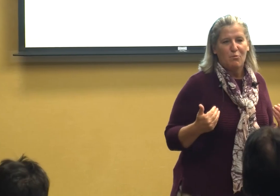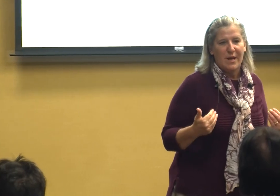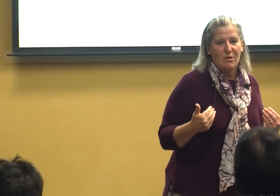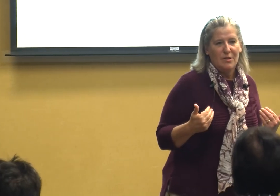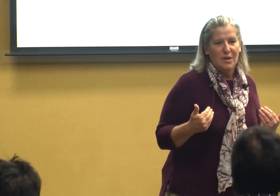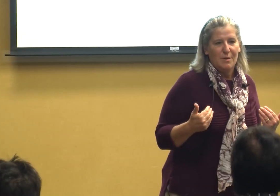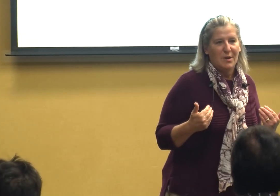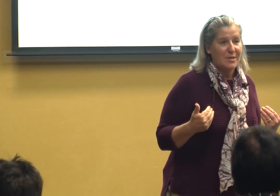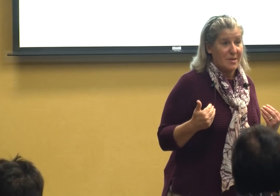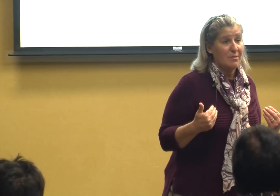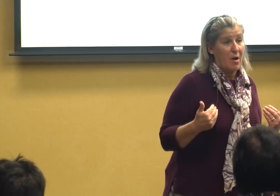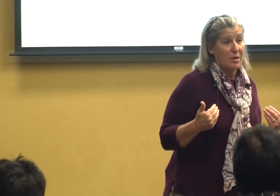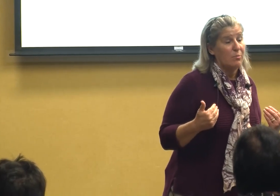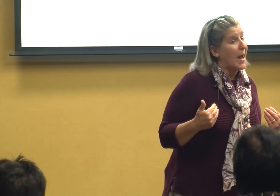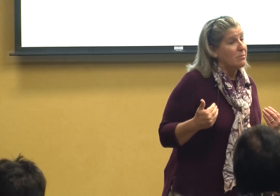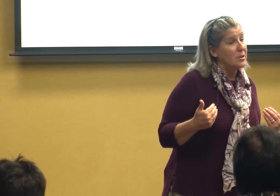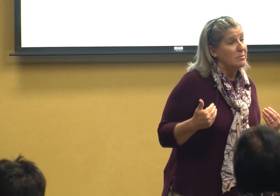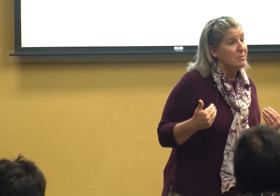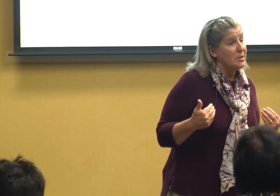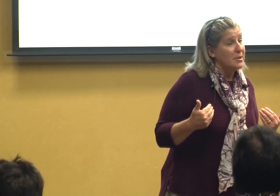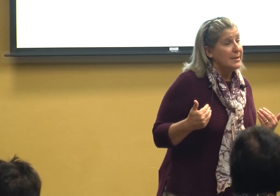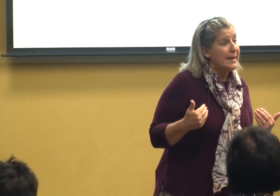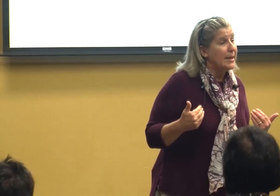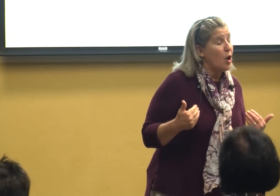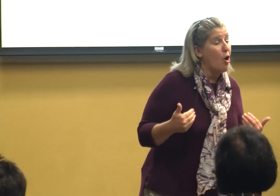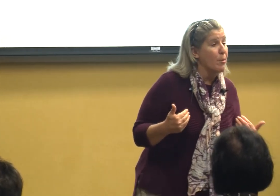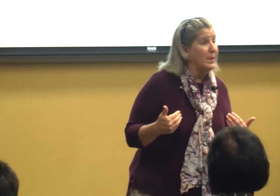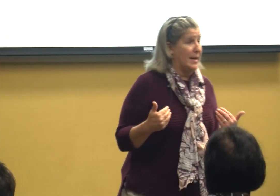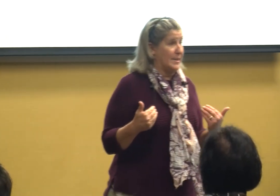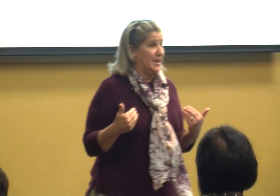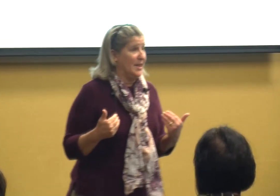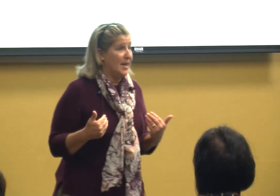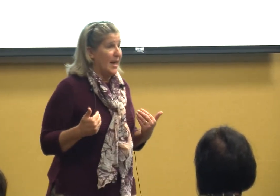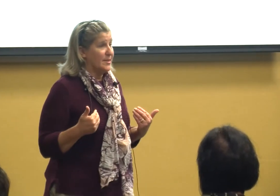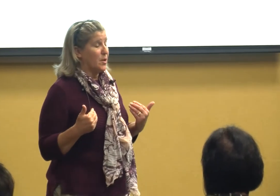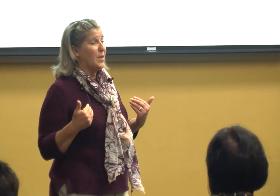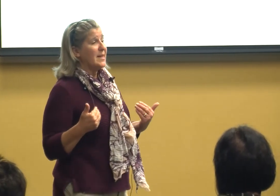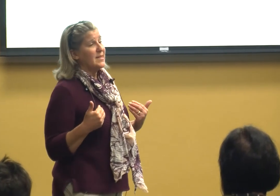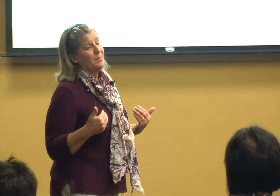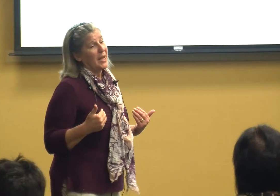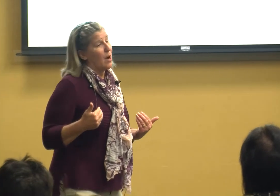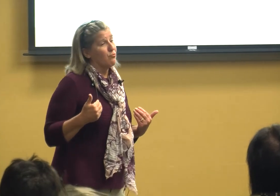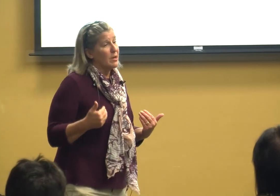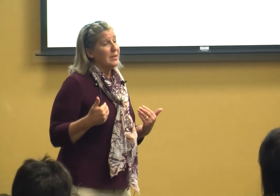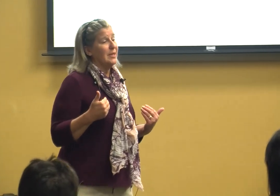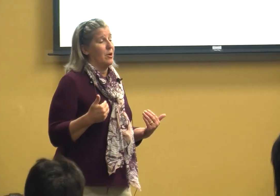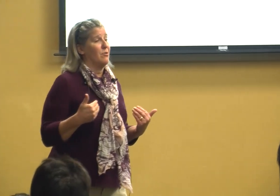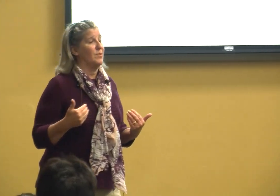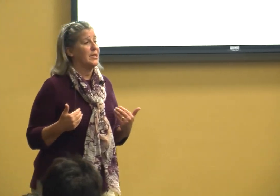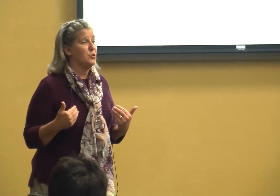real because they'll call you out in a heartbeat and so that's something I really learned that you